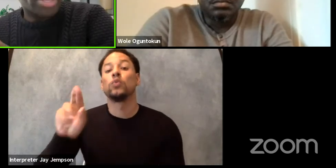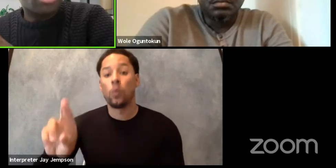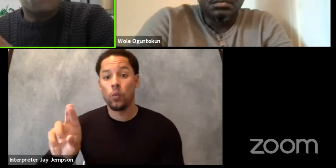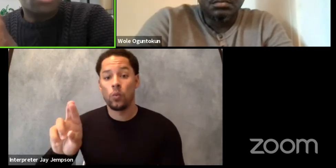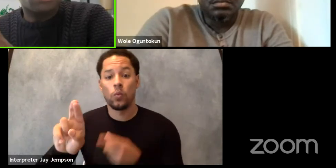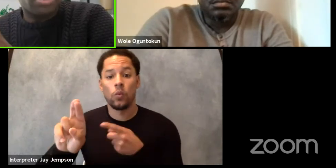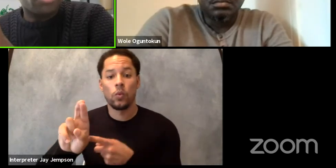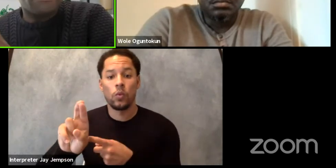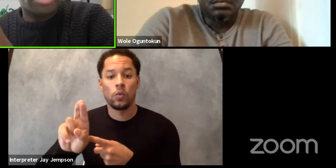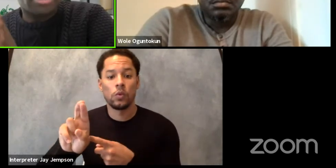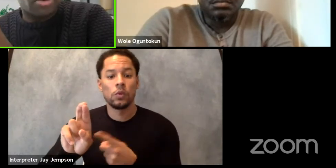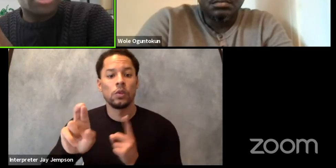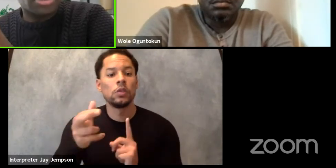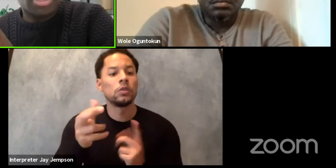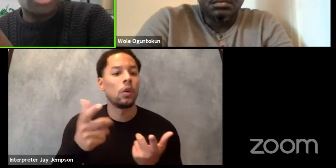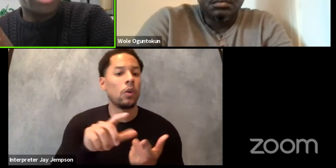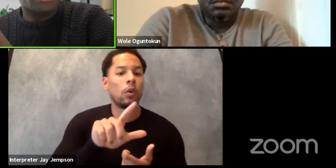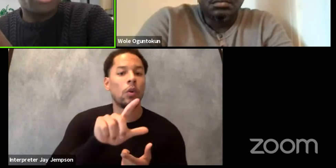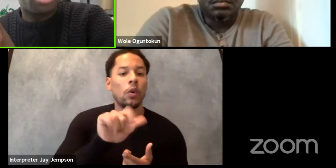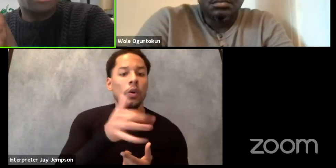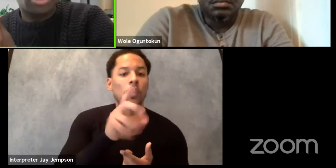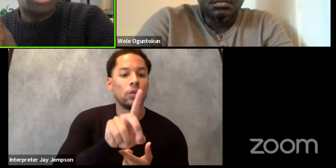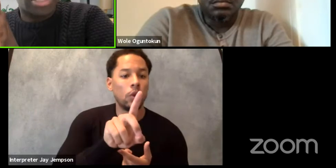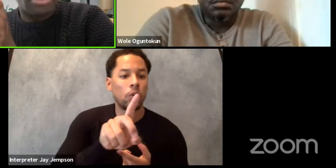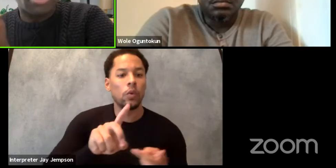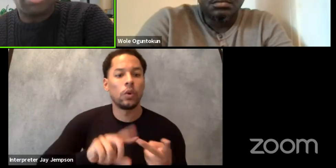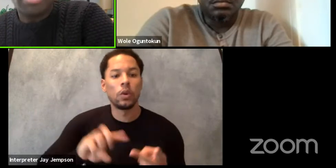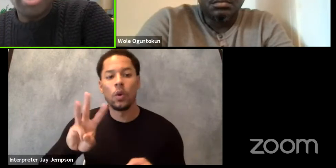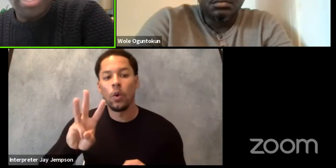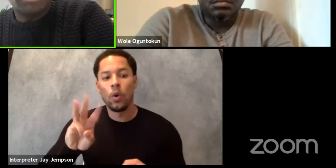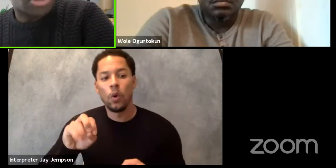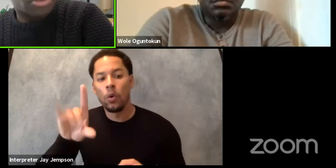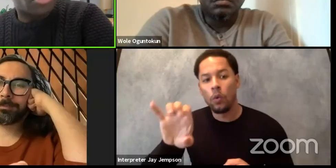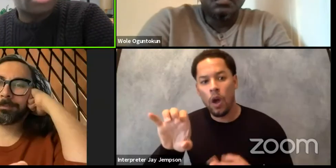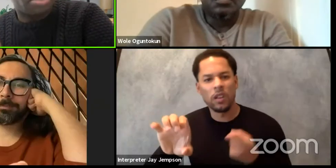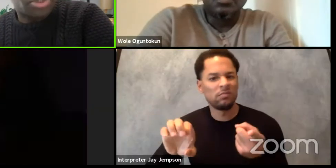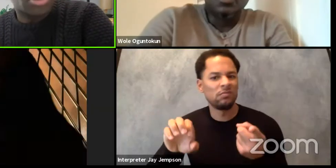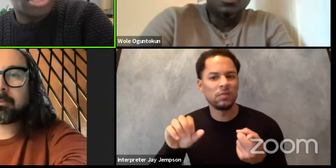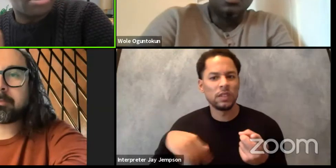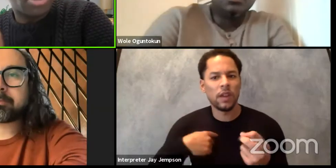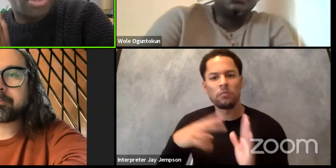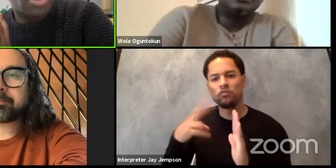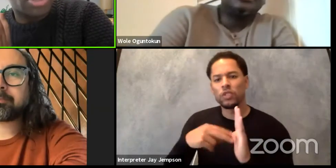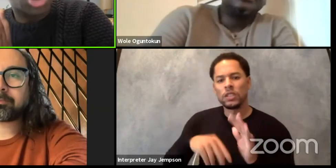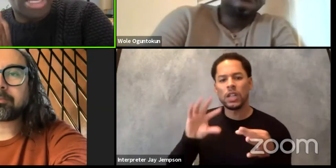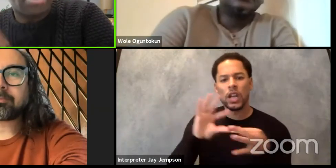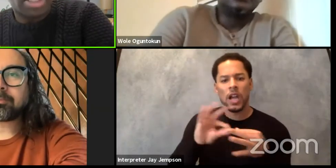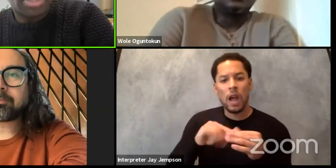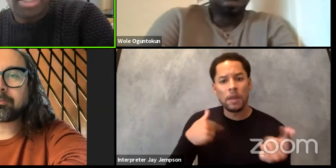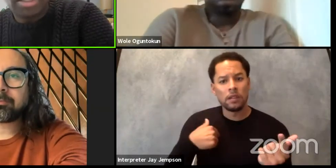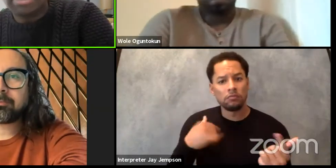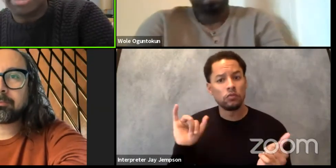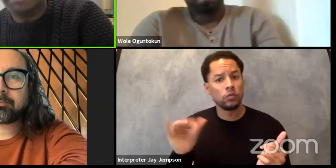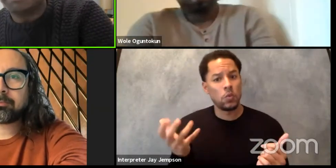any of you, if you have any thoughts to any of the comments just let me know. I'm just gonna read them, please just let me know and you can chime in, let me know.